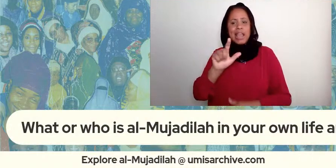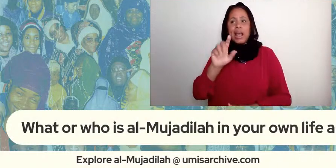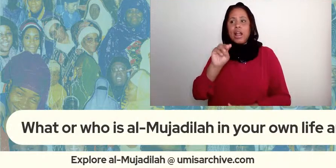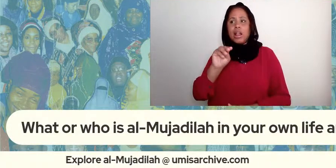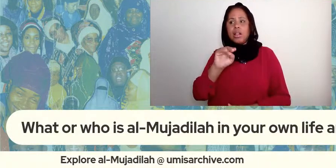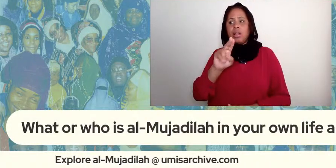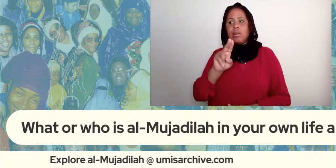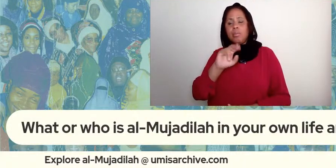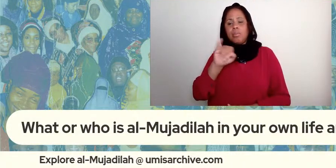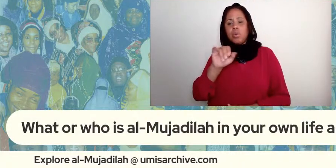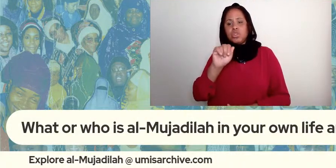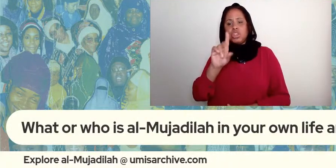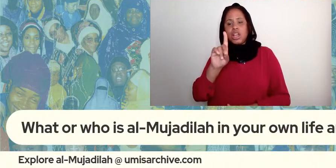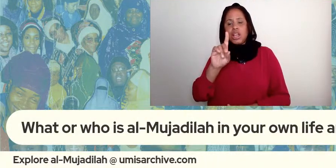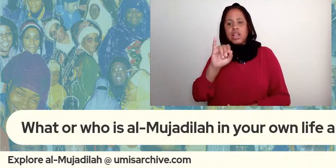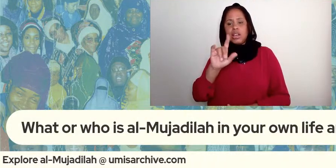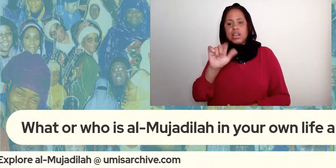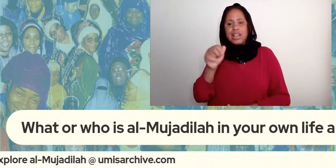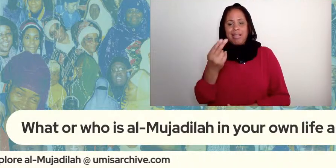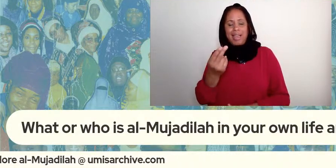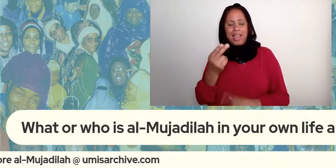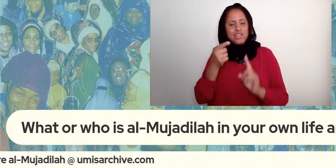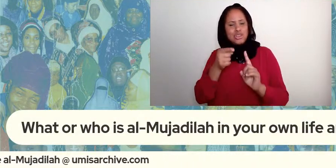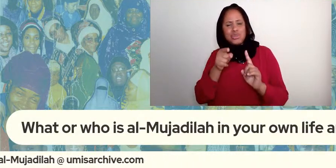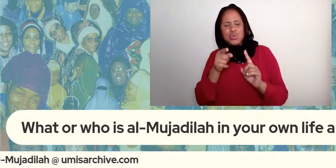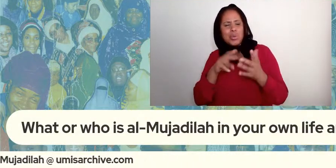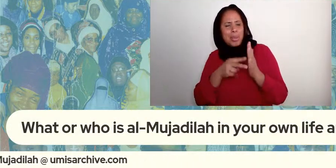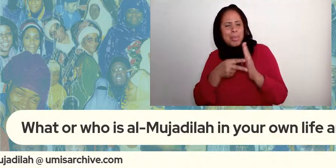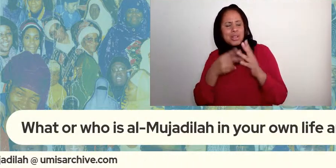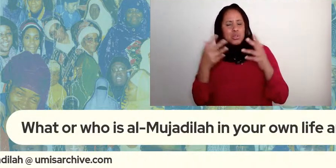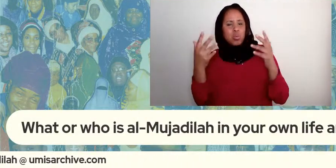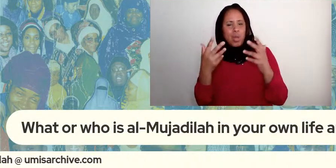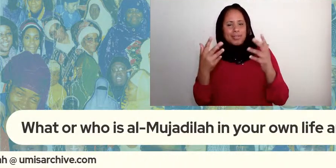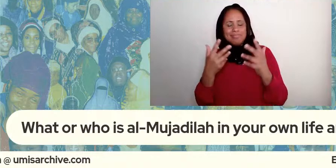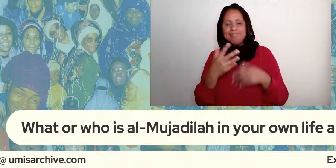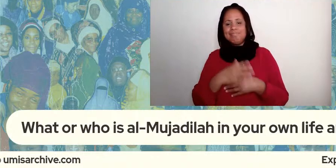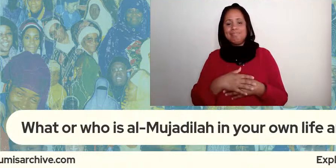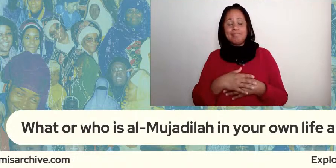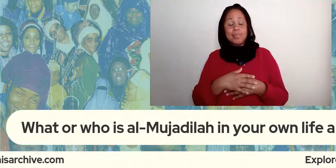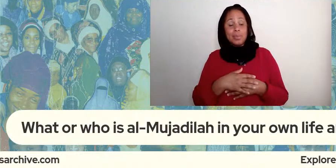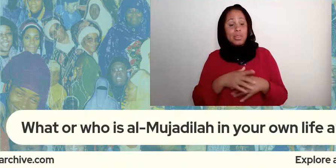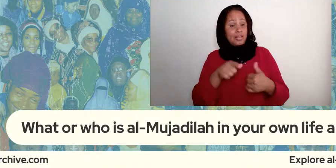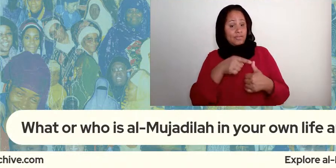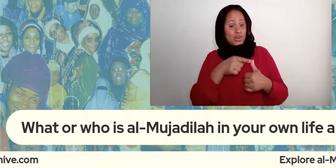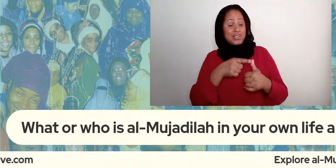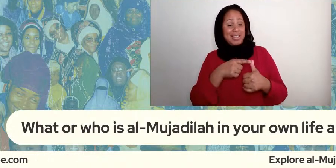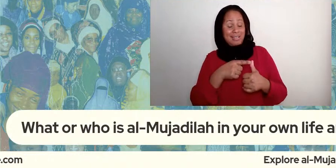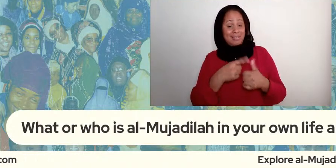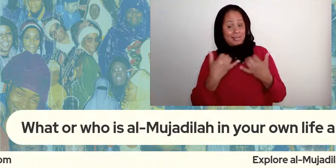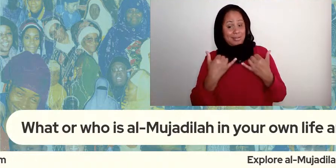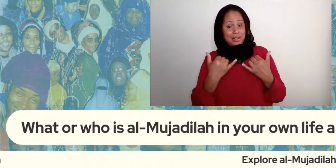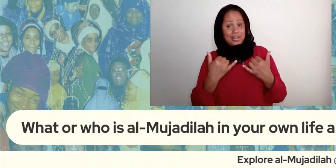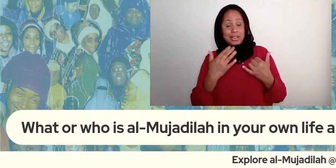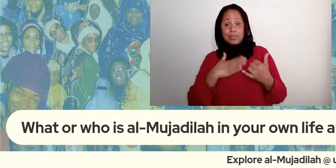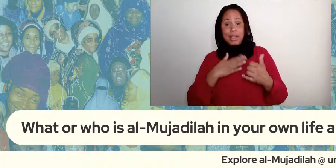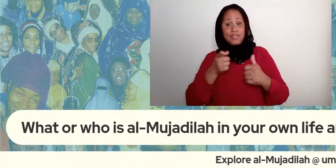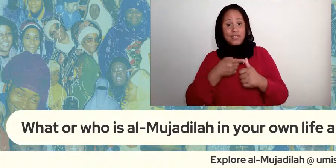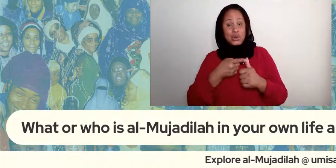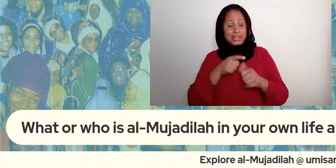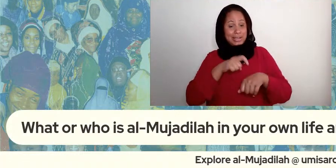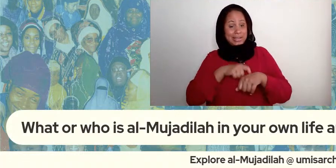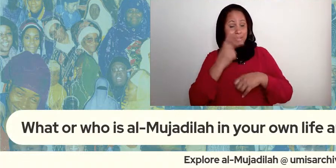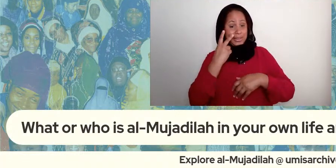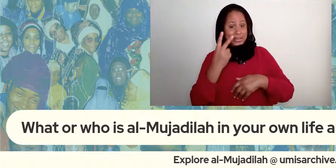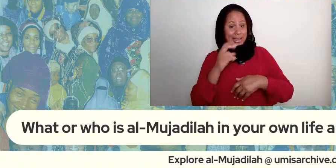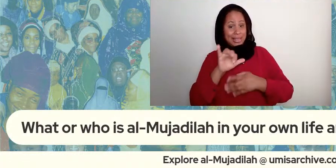first this is my first time seeing that piece and it's you know um it's moving because my mother